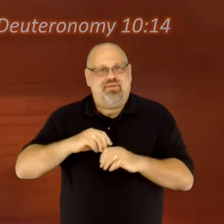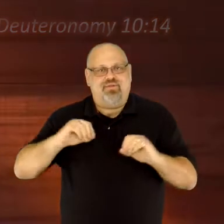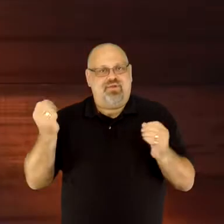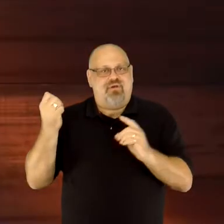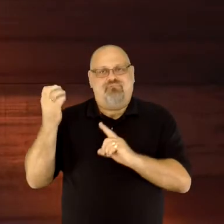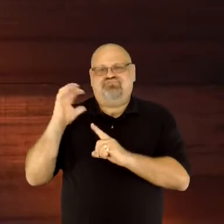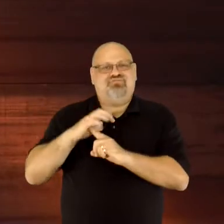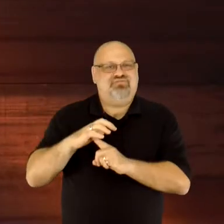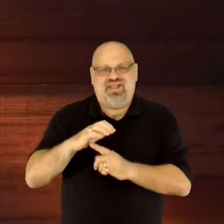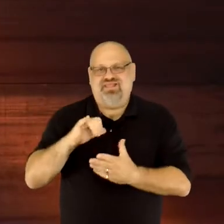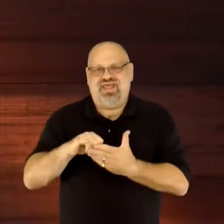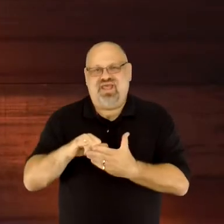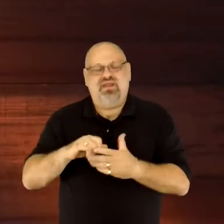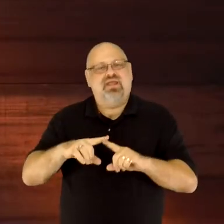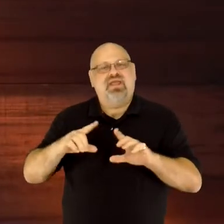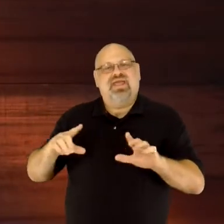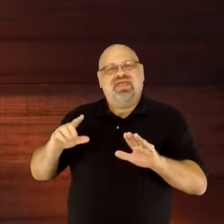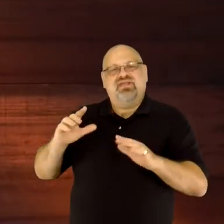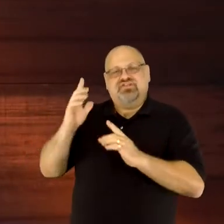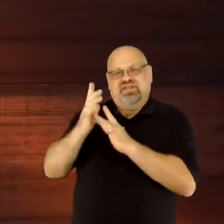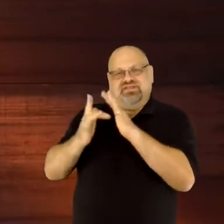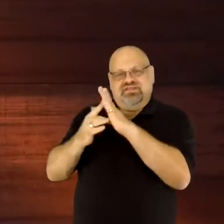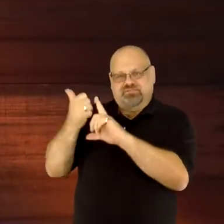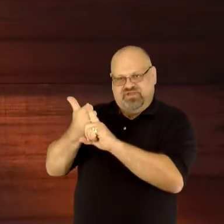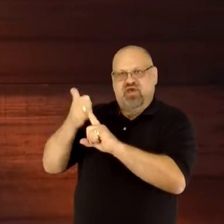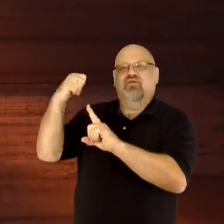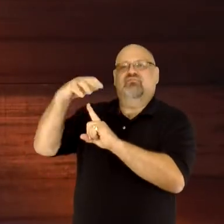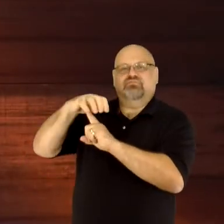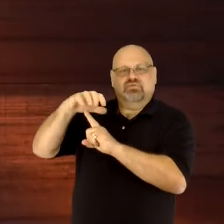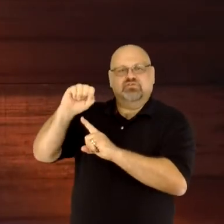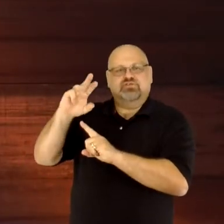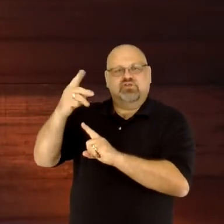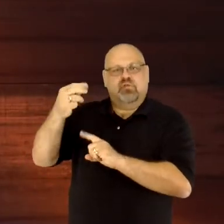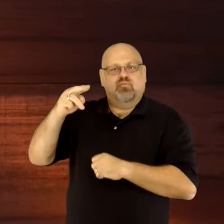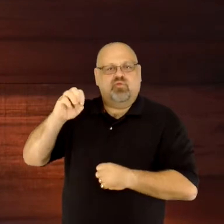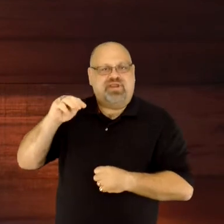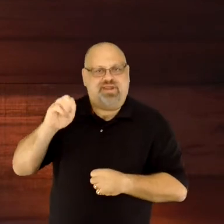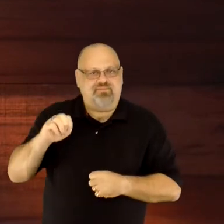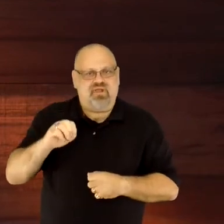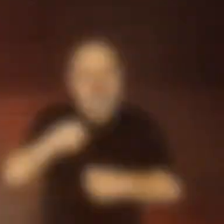There is no topping that. Jesus is supreme.